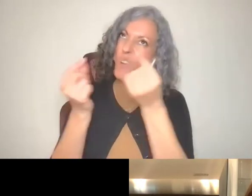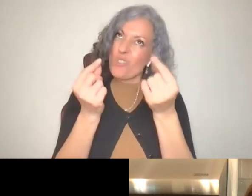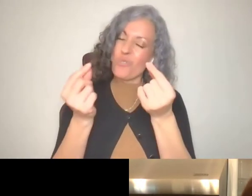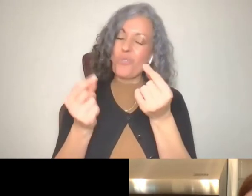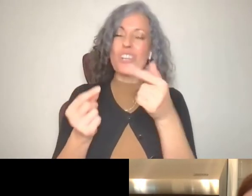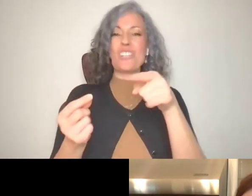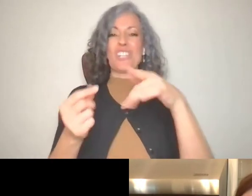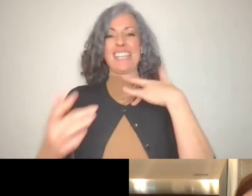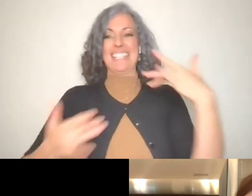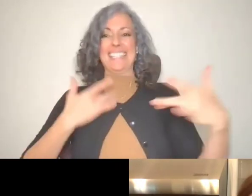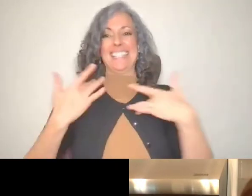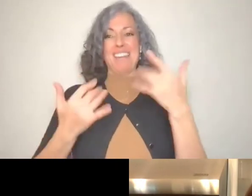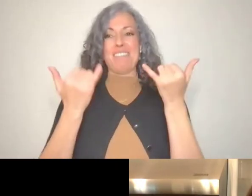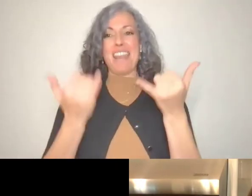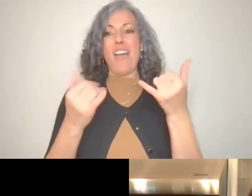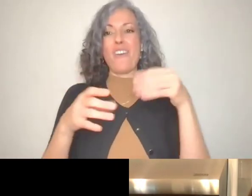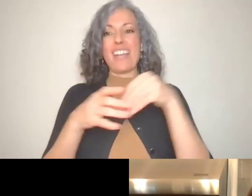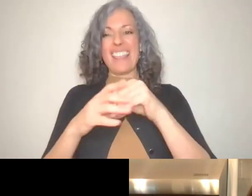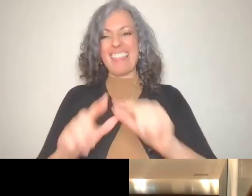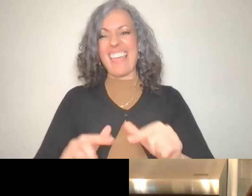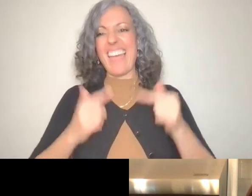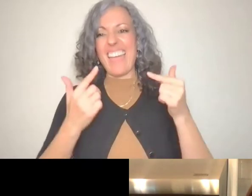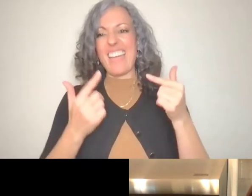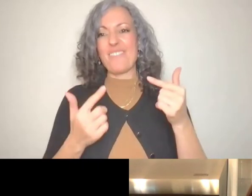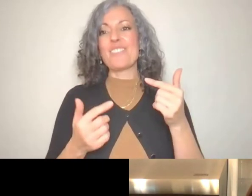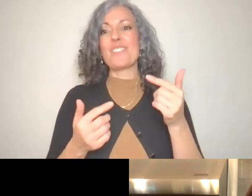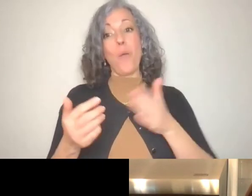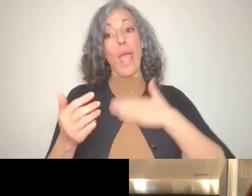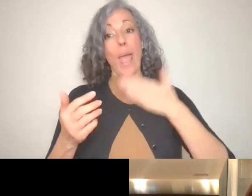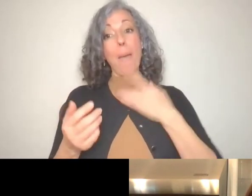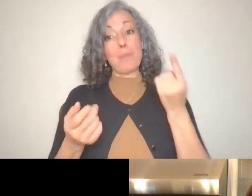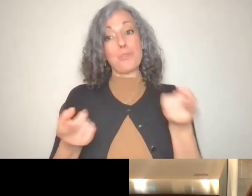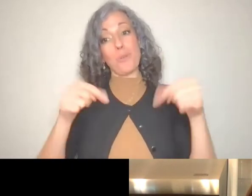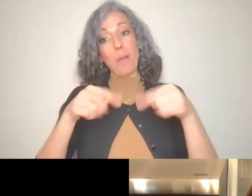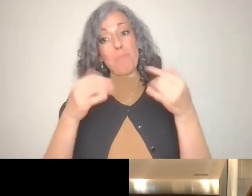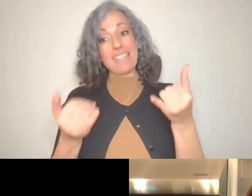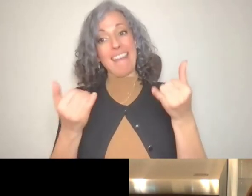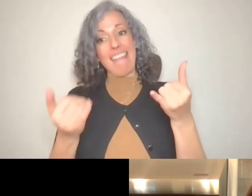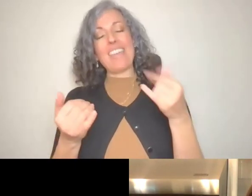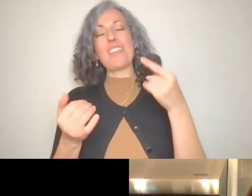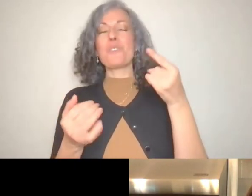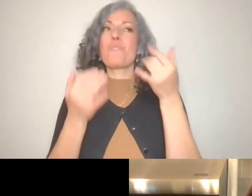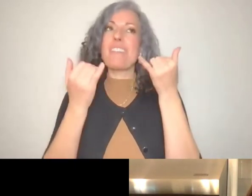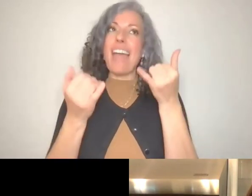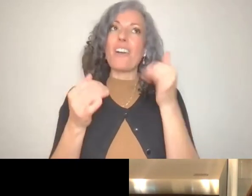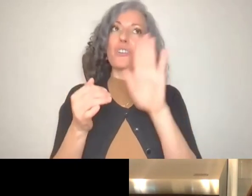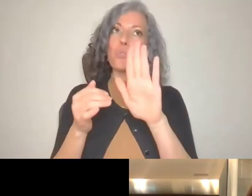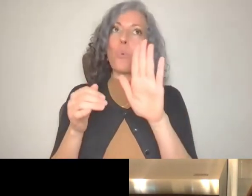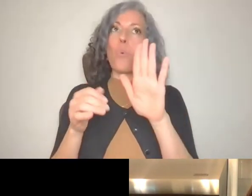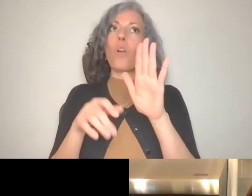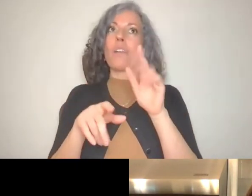in your life, we're happy to be featuring you as our ambassador. He's at that point in your career path, but